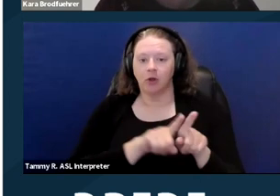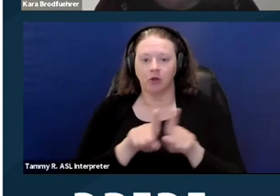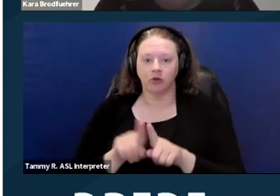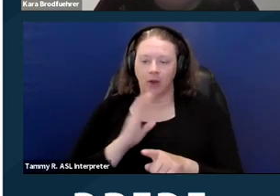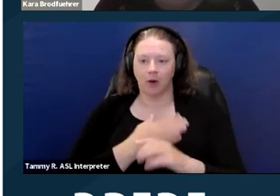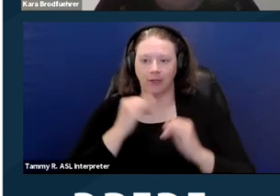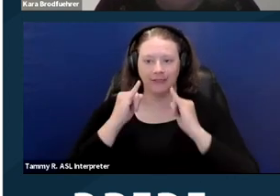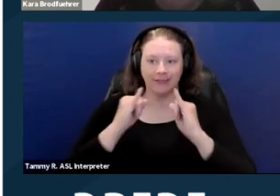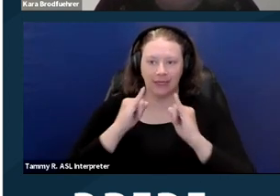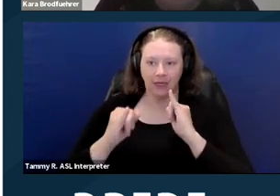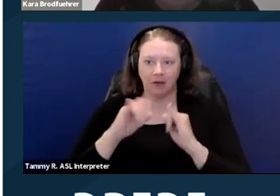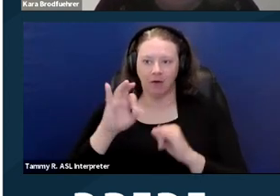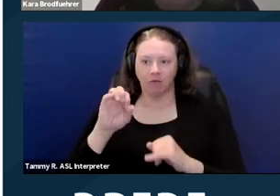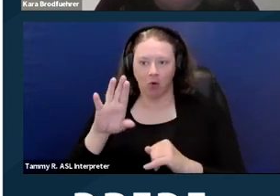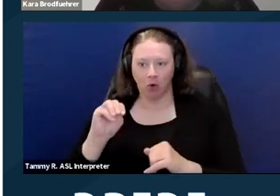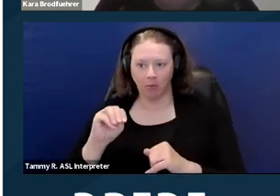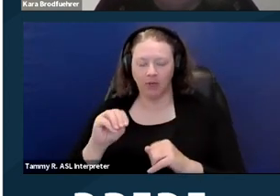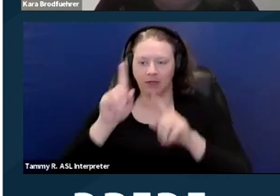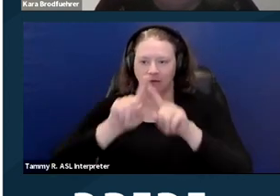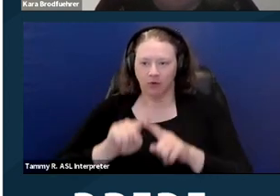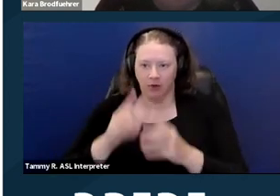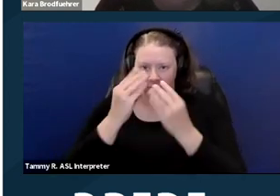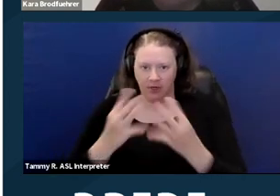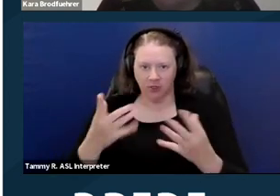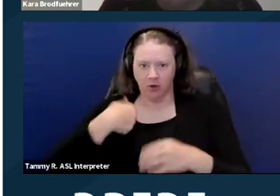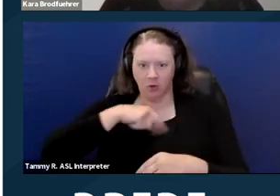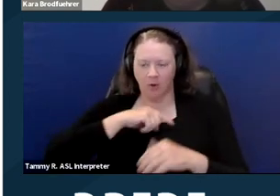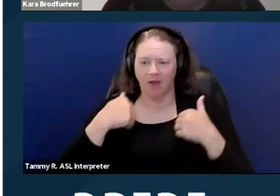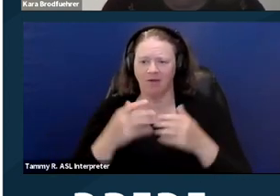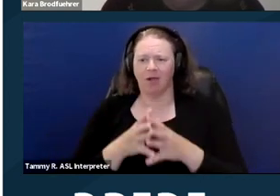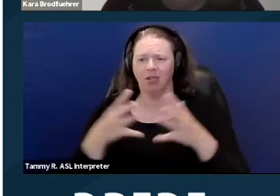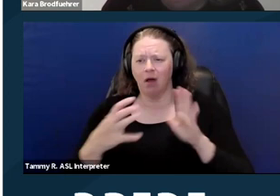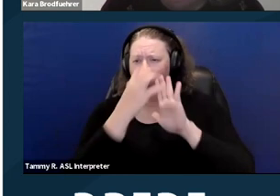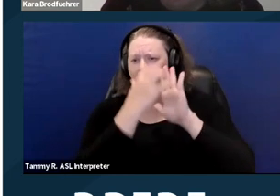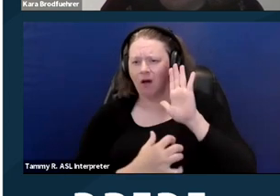Just different information. We also have a lot of written materials on our website as well.